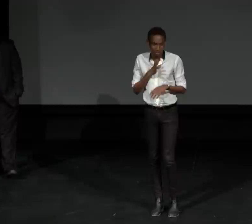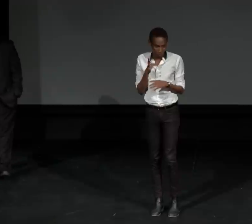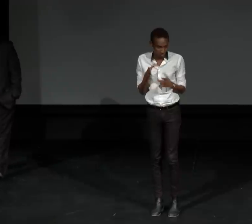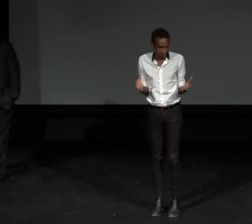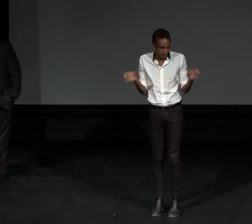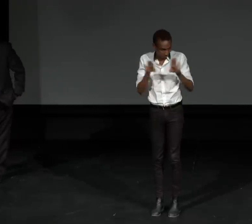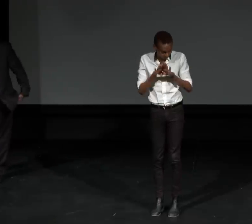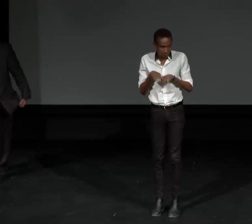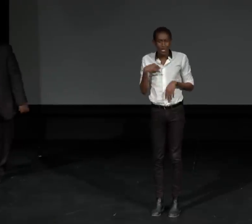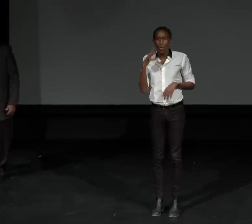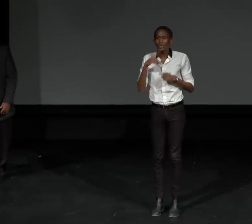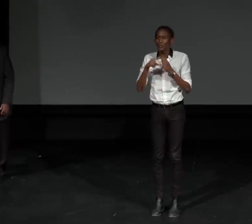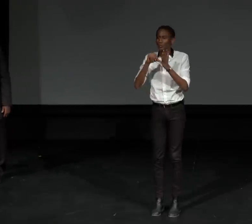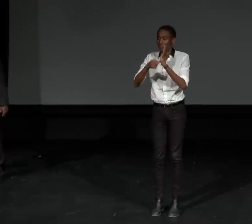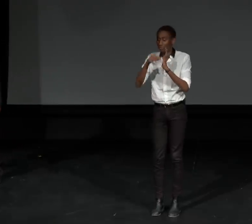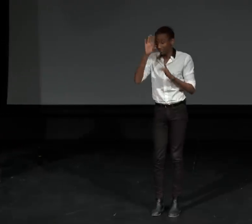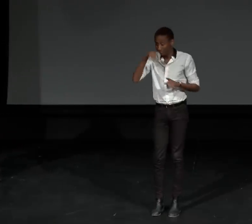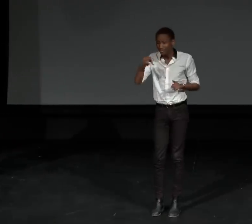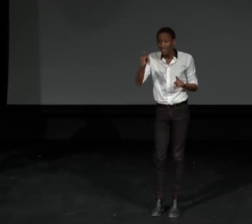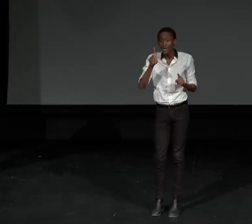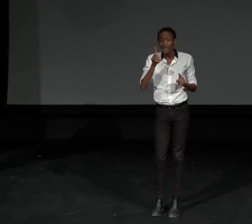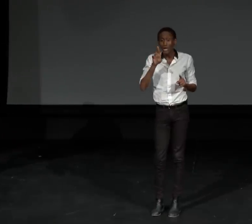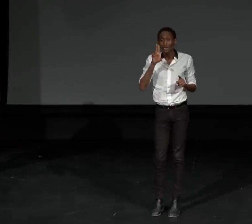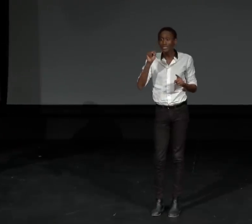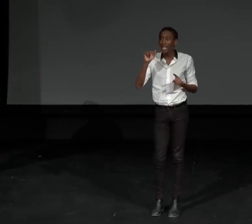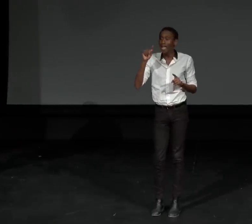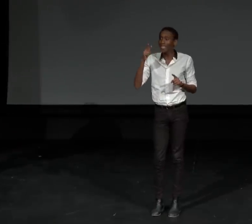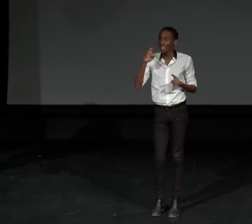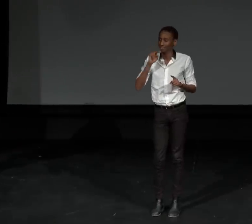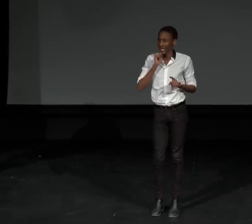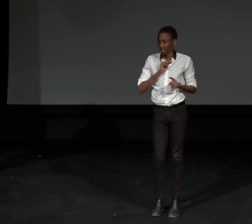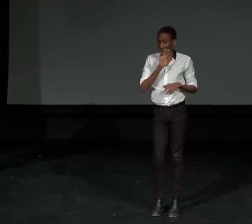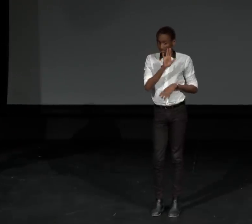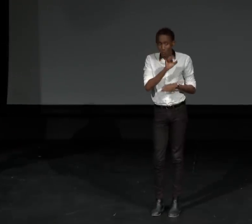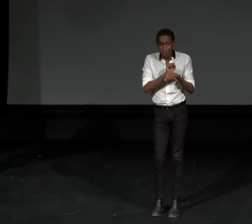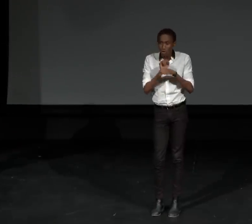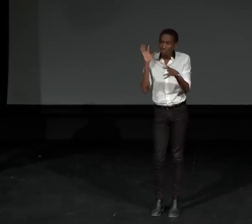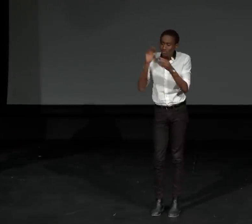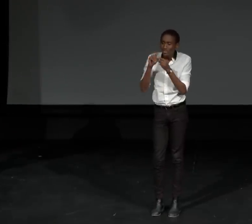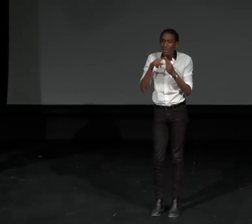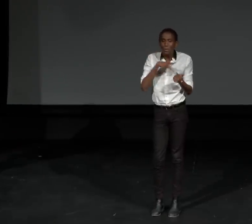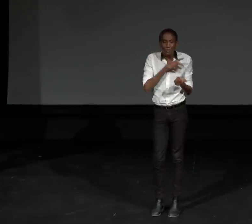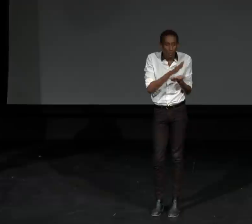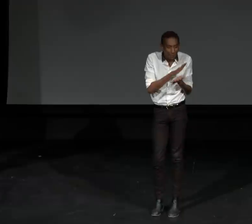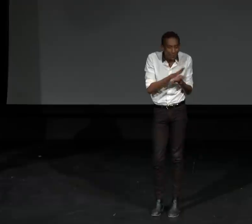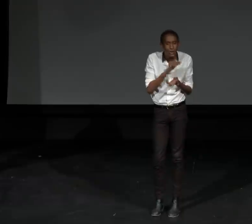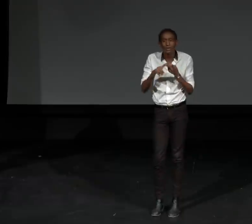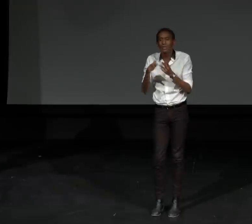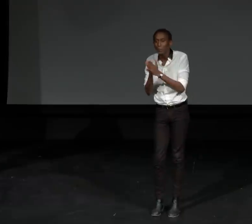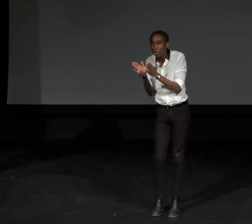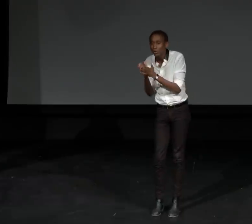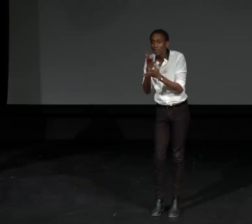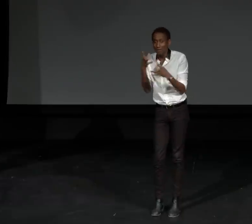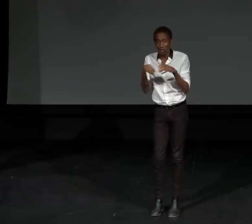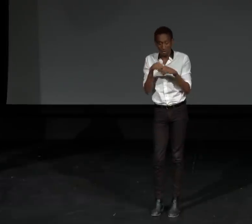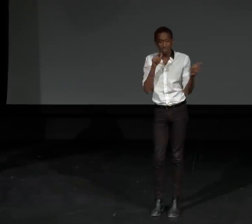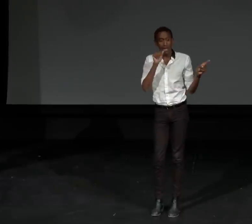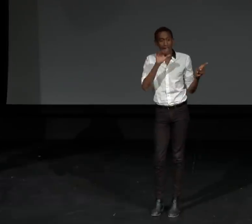Before we officially close, I want to emphasize that Dr. Nathie Marbury's work, compilations of that